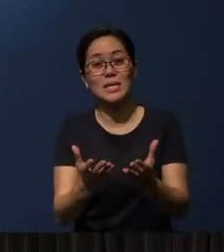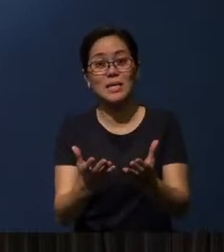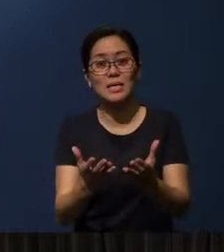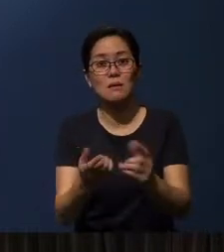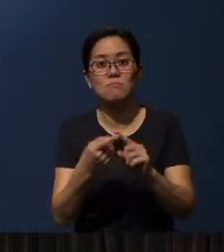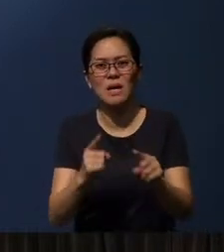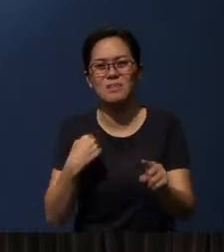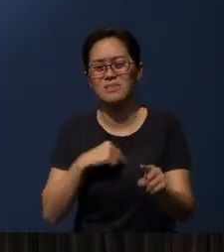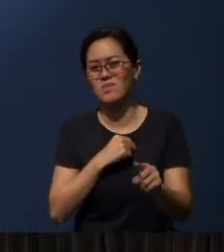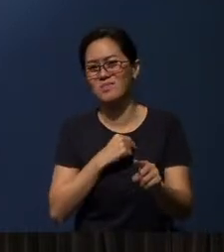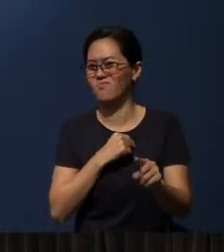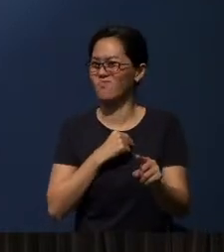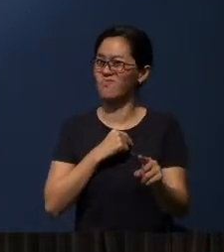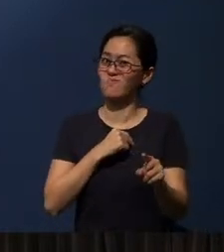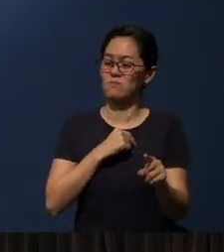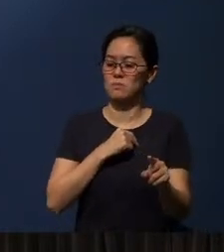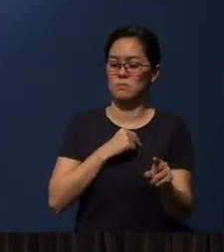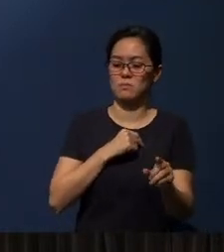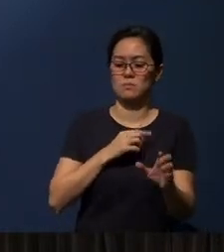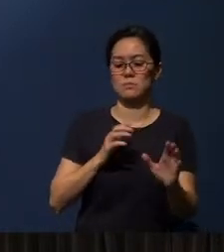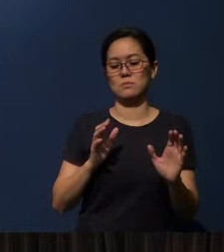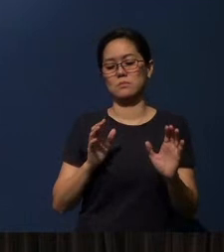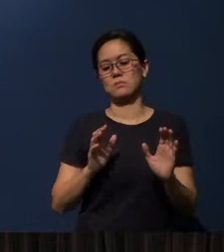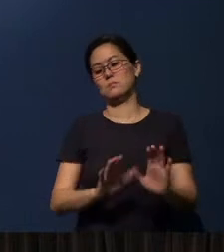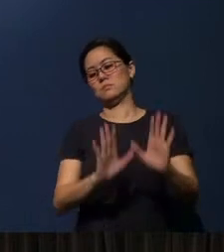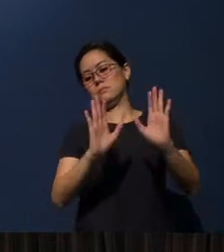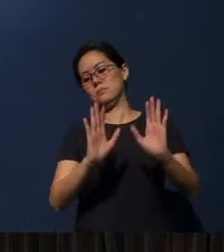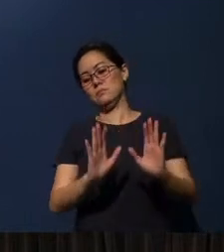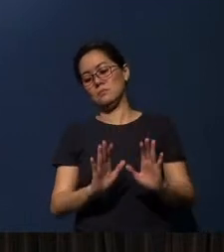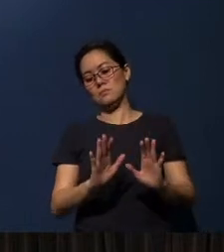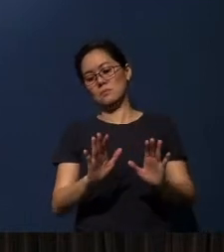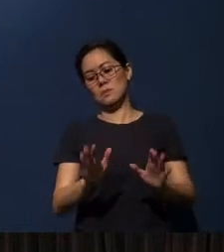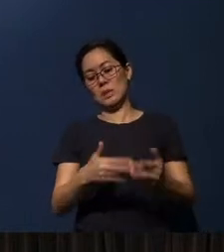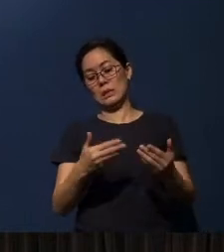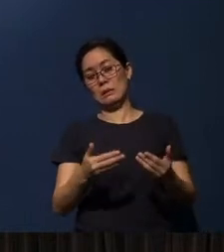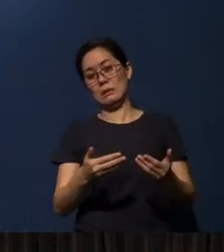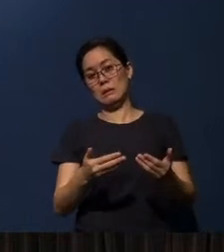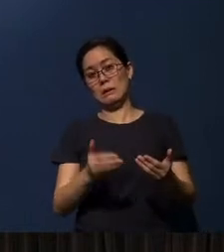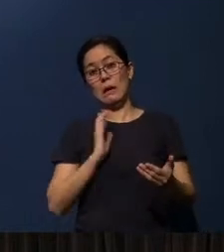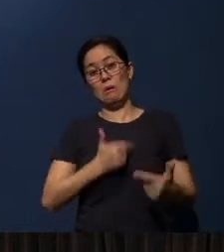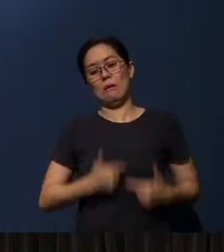But we have left this gift untended in our lives.